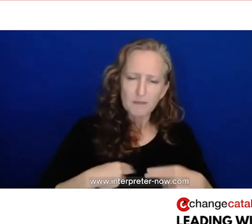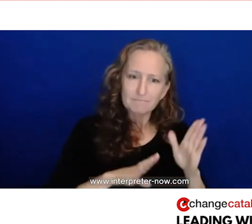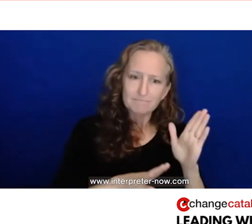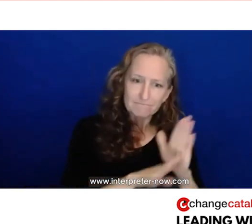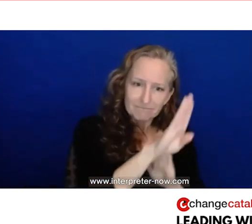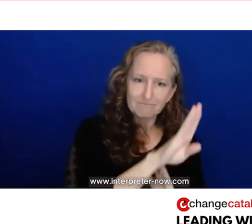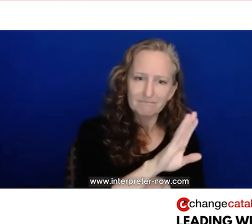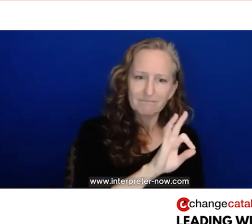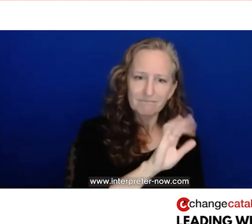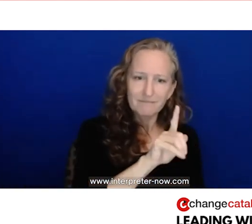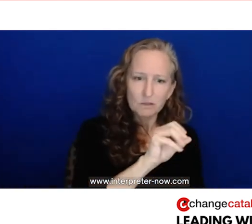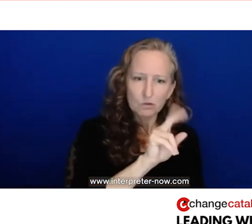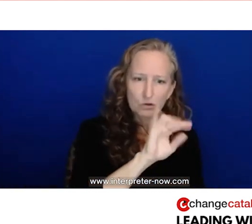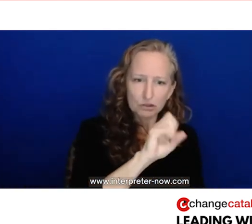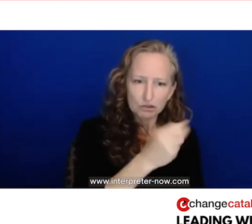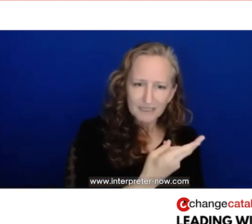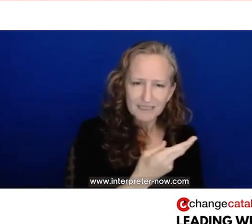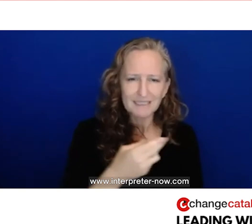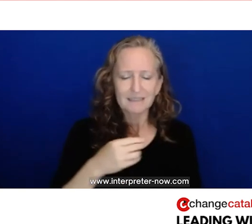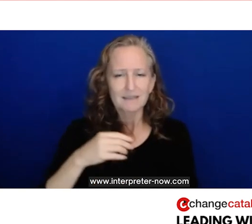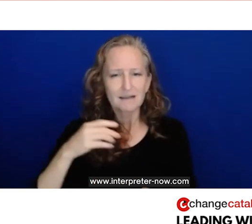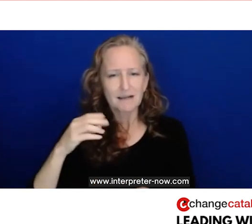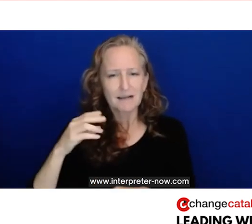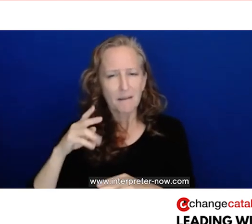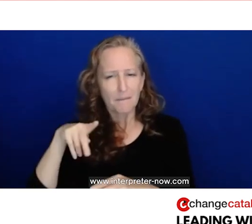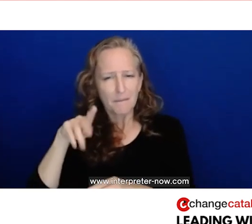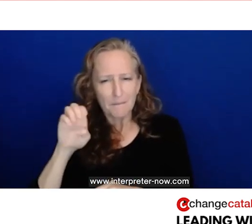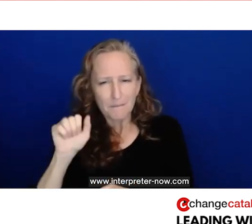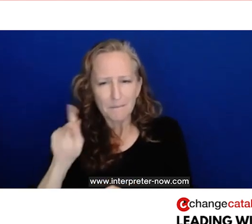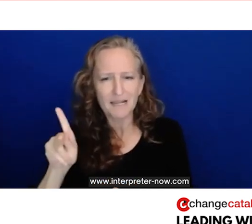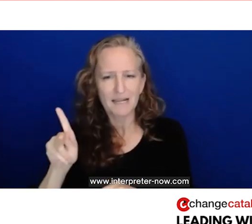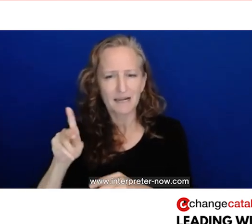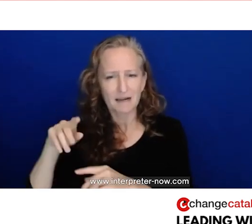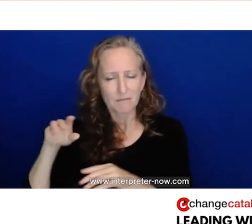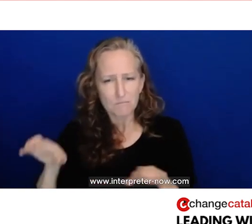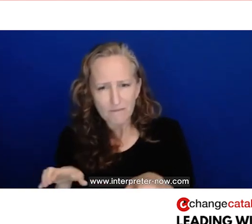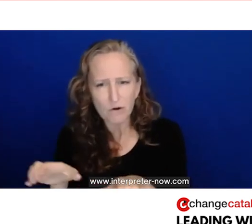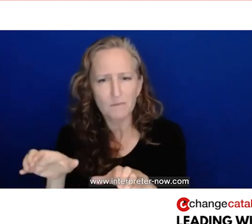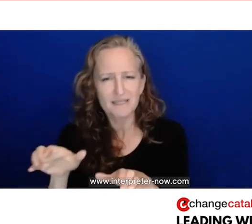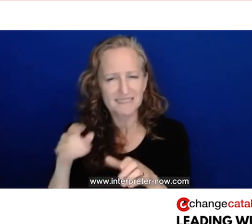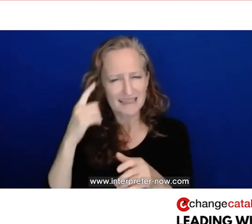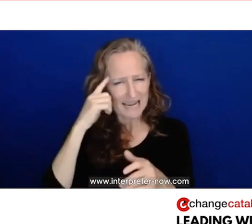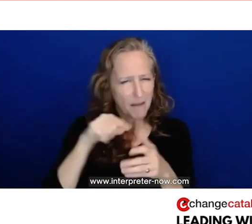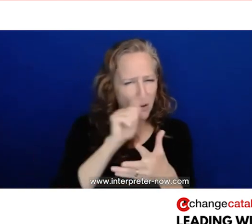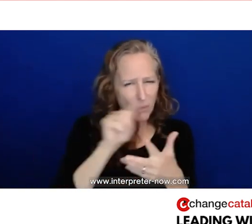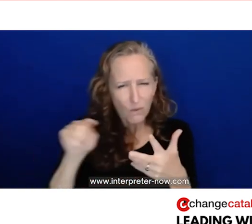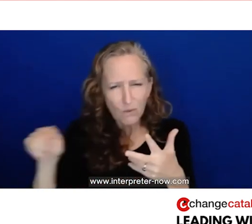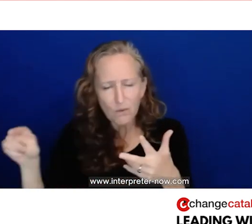about peak performance! So I want to just highlight three things from that part, those particular strands and fields.